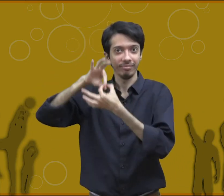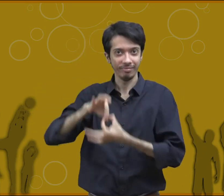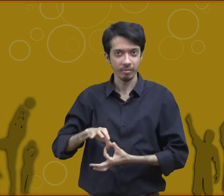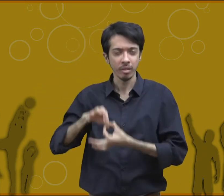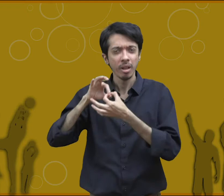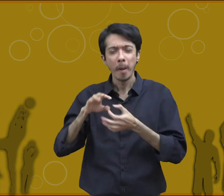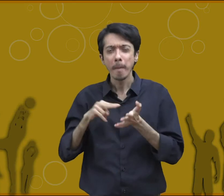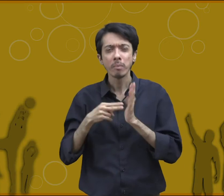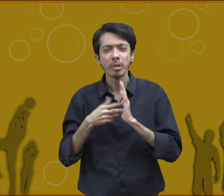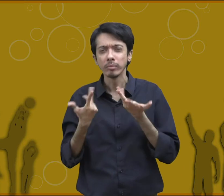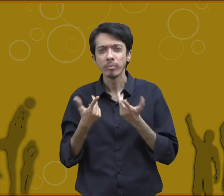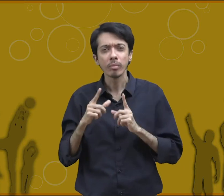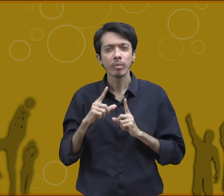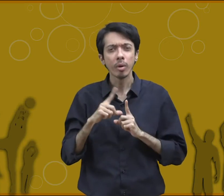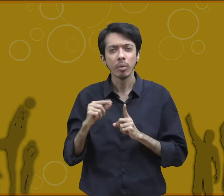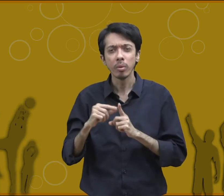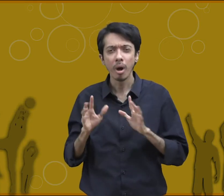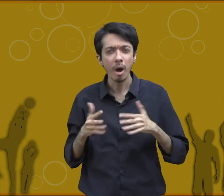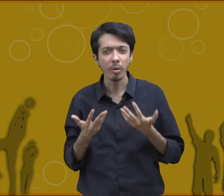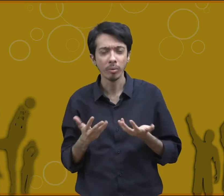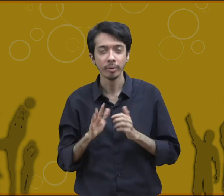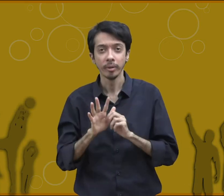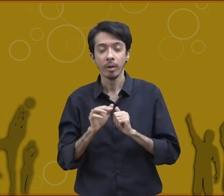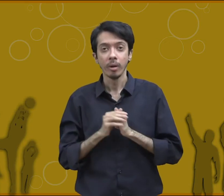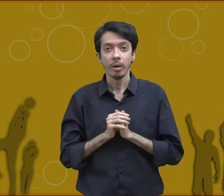of muscles or group of muscles in the execution of movement